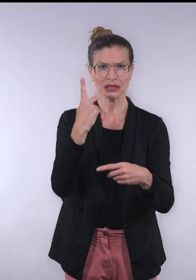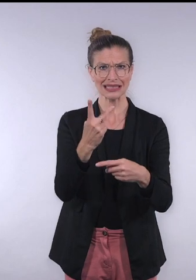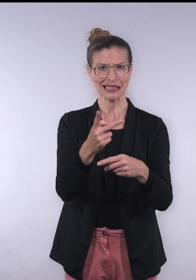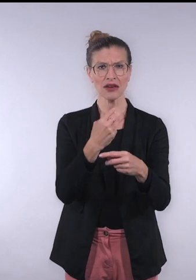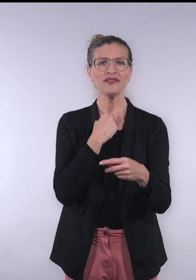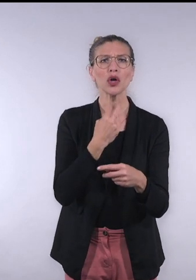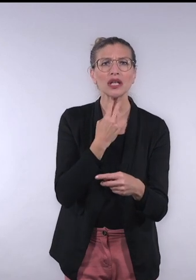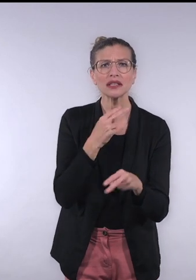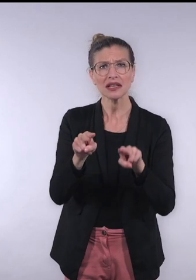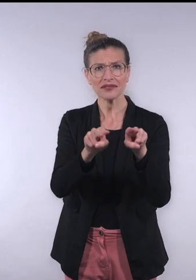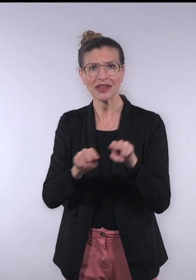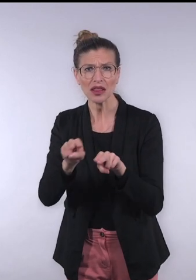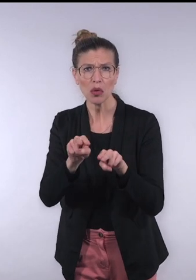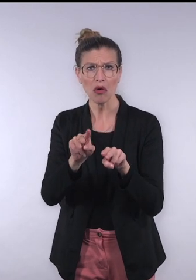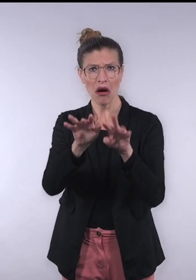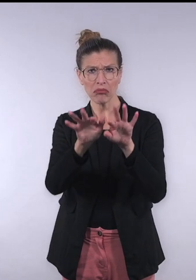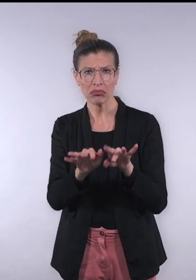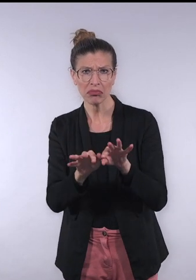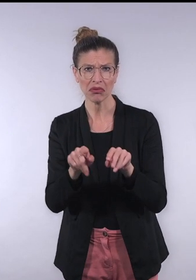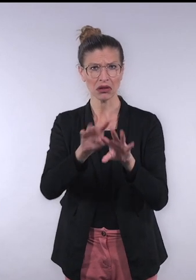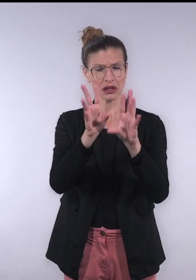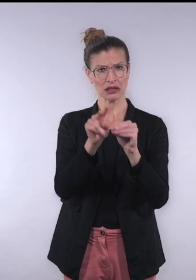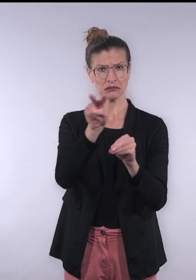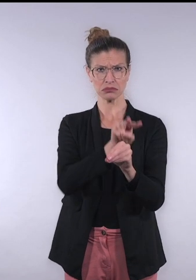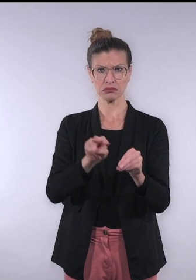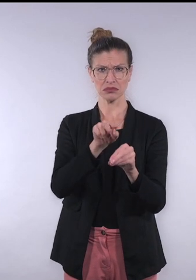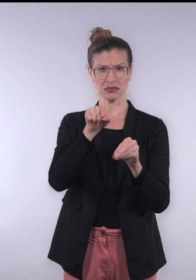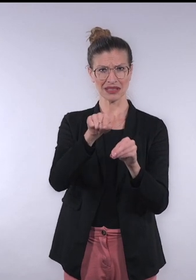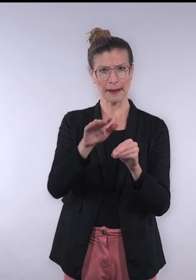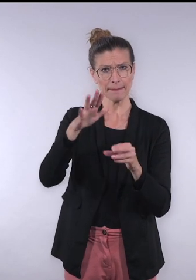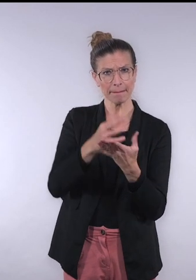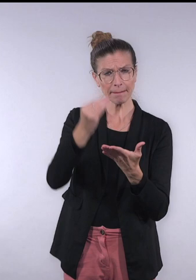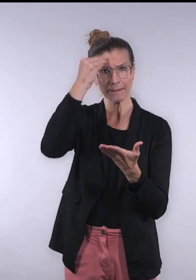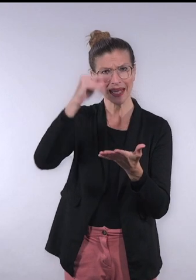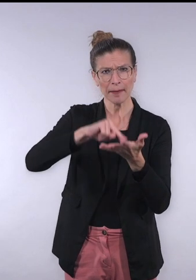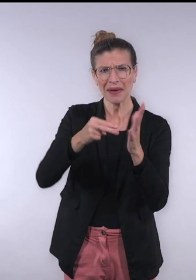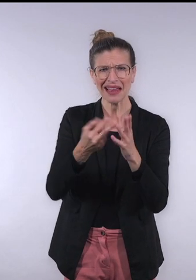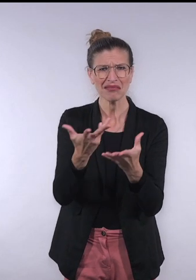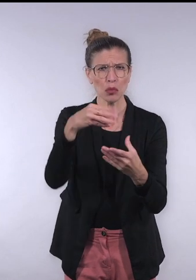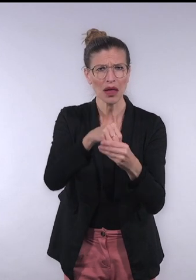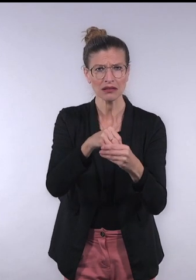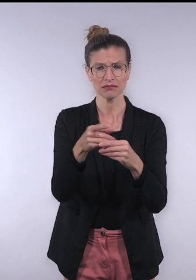of content - video, voice, websites. It does this in an attempt to preserve its meaning and information content.